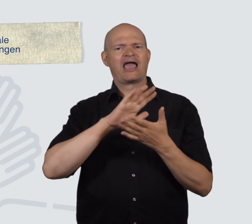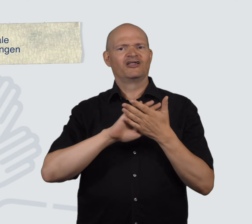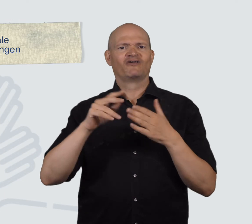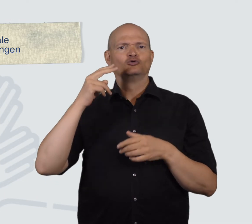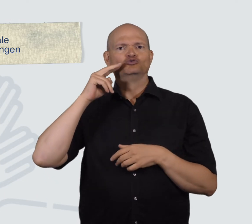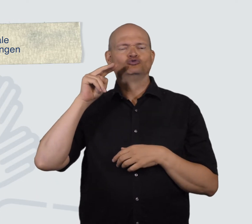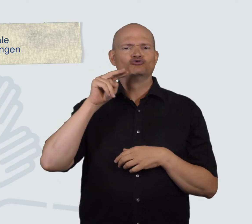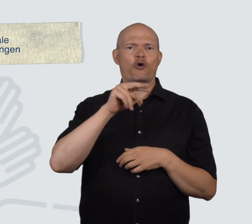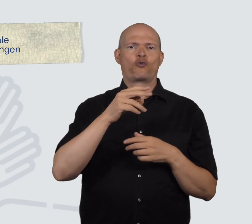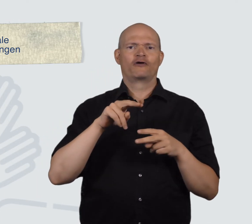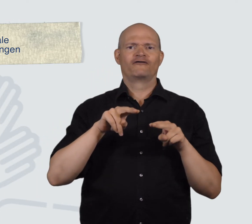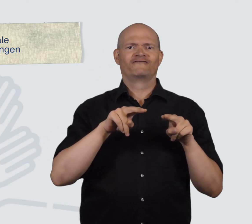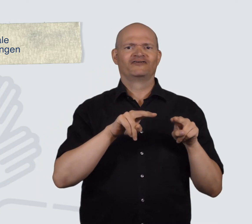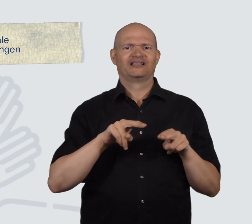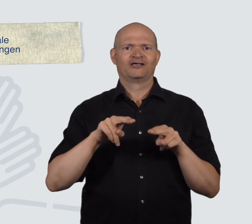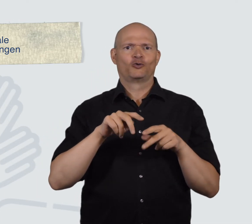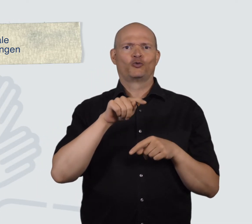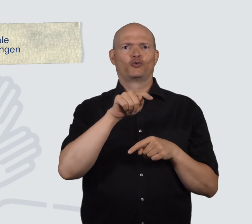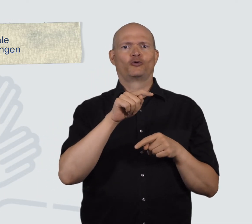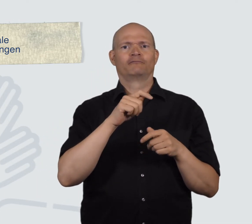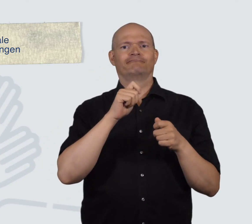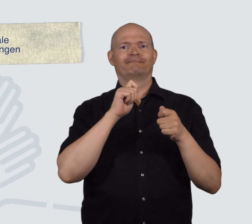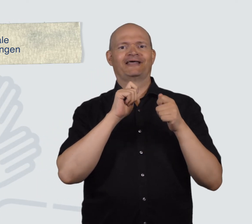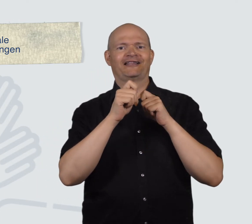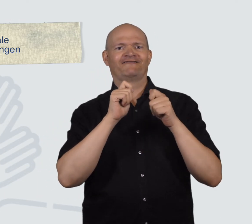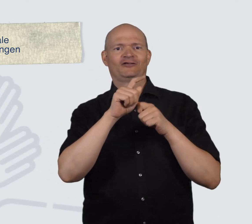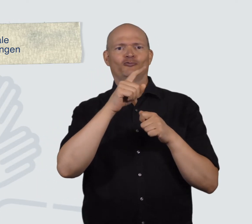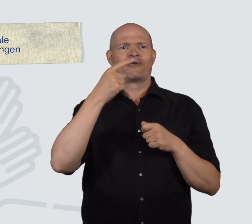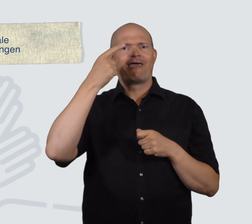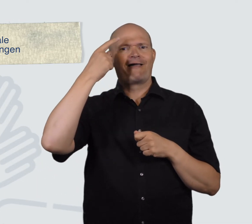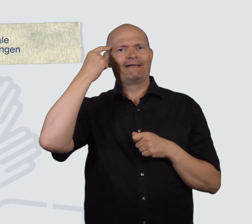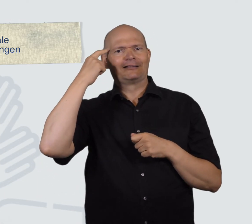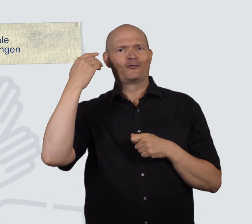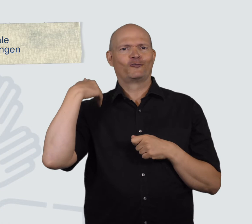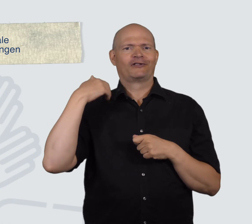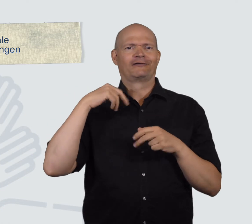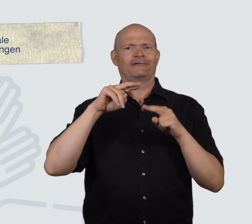Watch the videos on our playlist as our interviewees share their personal memories